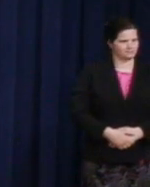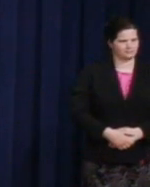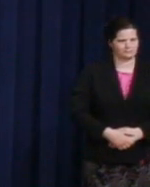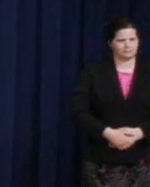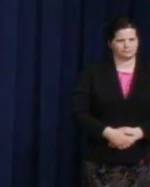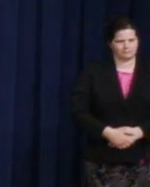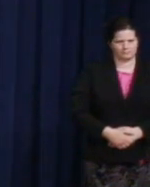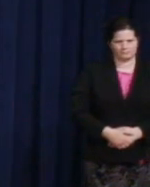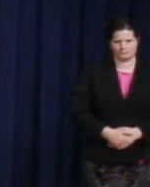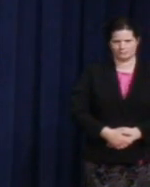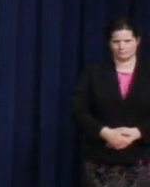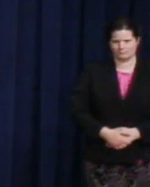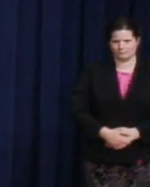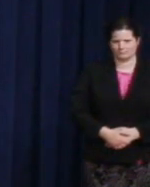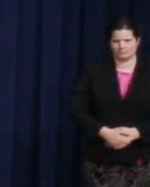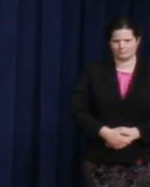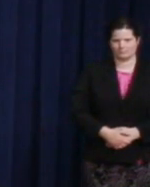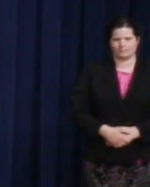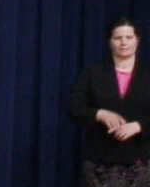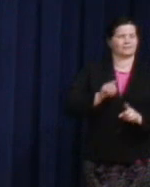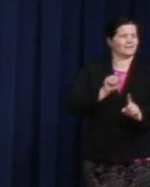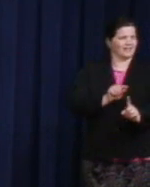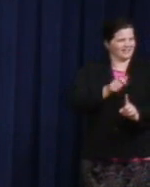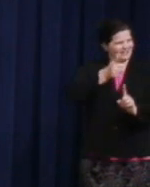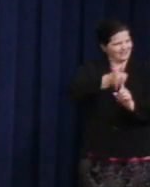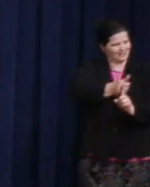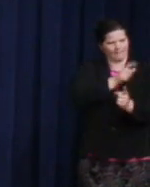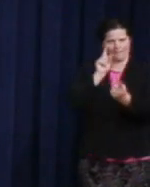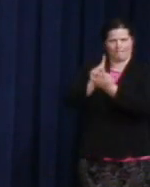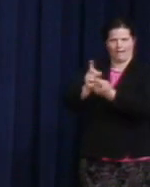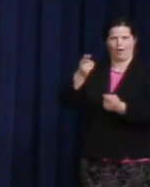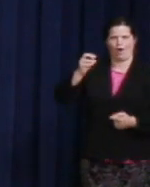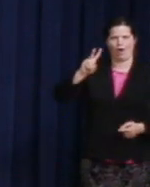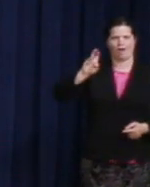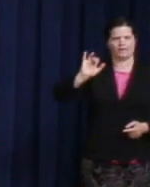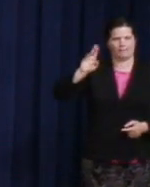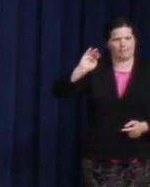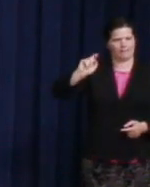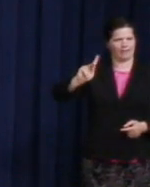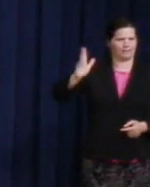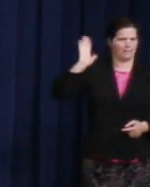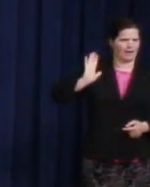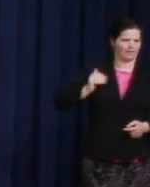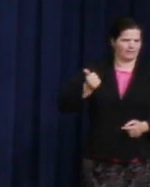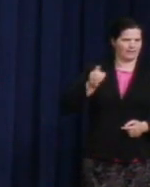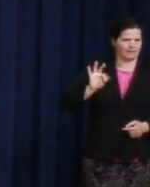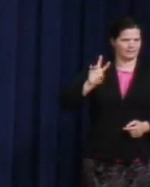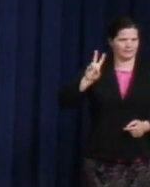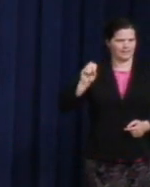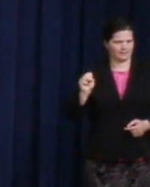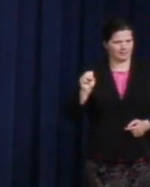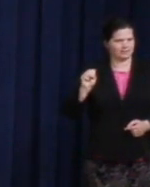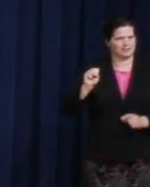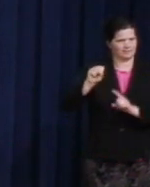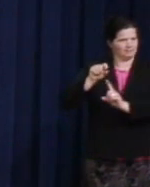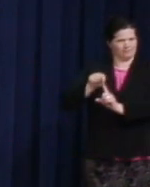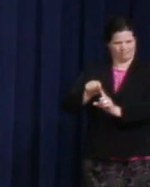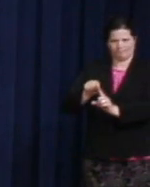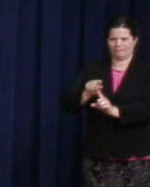I heard Nicole first met Harvey Milk in the 1970's and has been working hard to keep his legacy alive ever since. Because of Nicole's leadership,